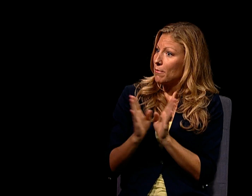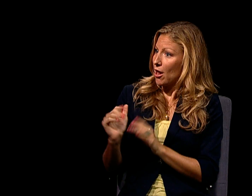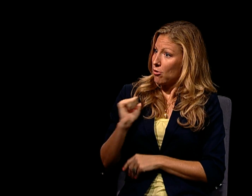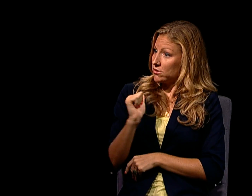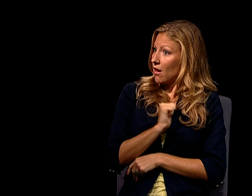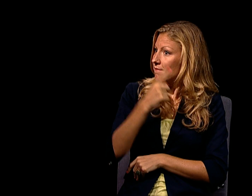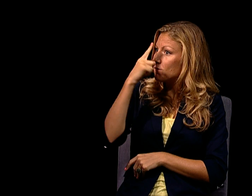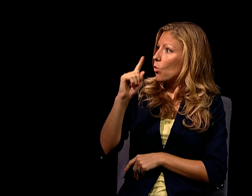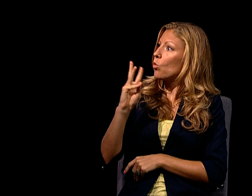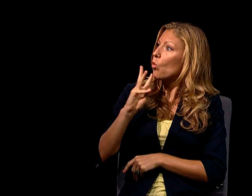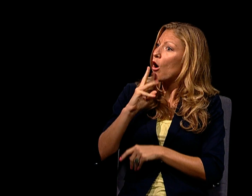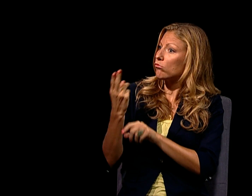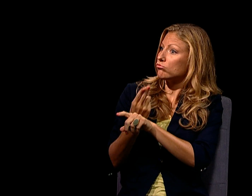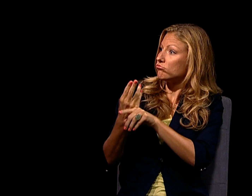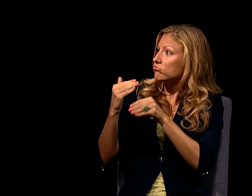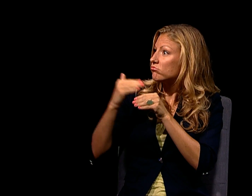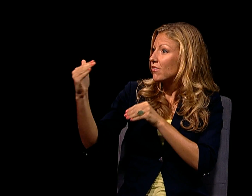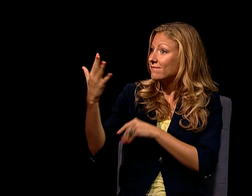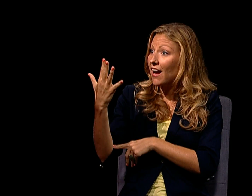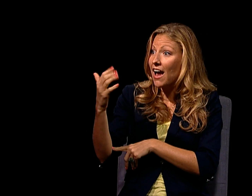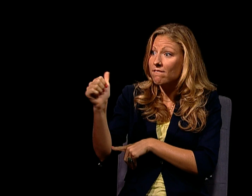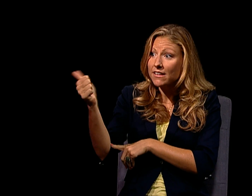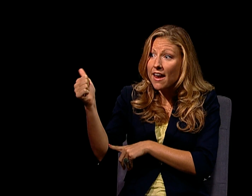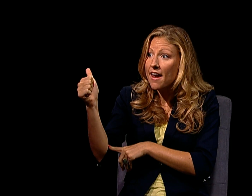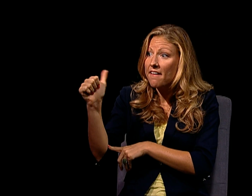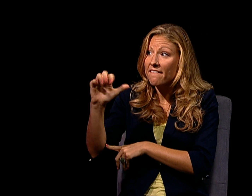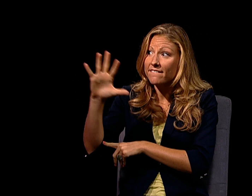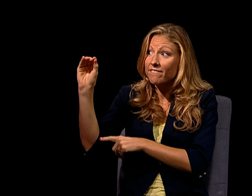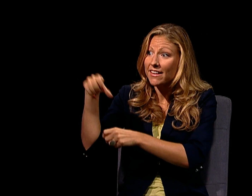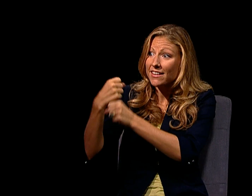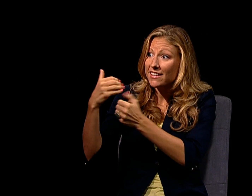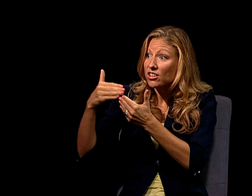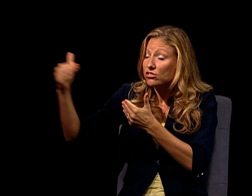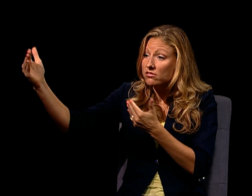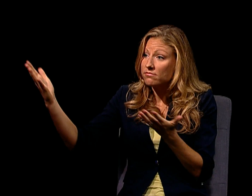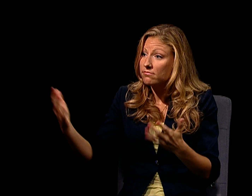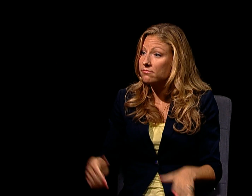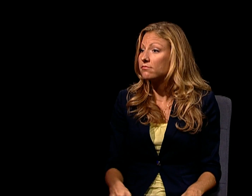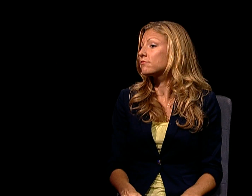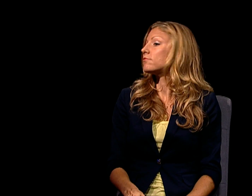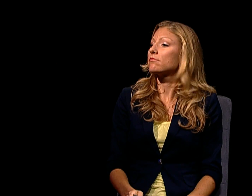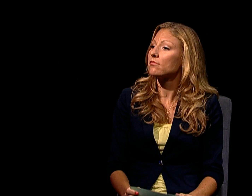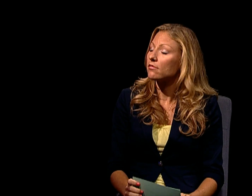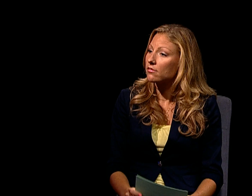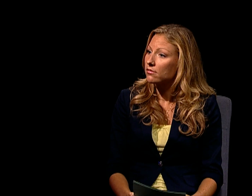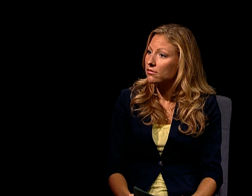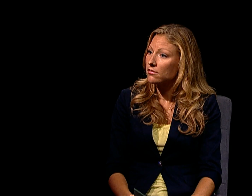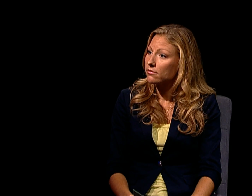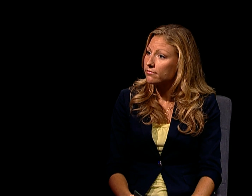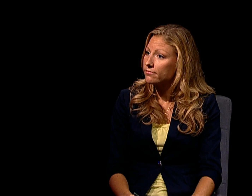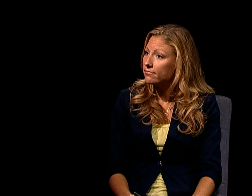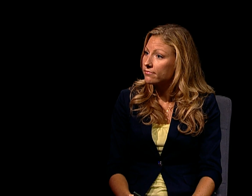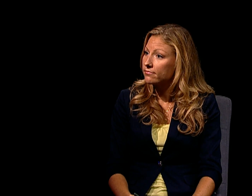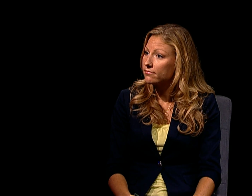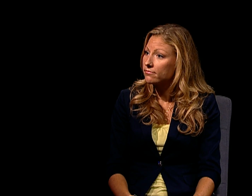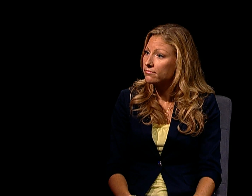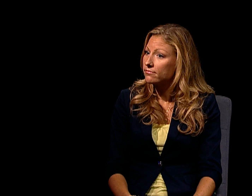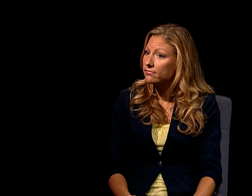SO, I'M WONDERING ARE WE PROPERLY PREPARING OURSELVES FOR HOW WE USE WATER NOW, IN THE NEXT 5, 10, 50 YEARS?